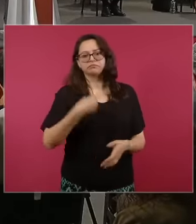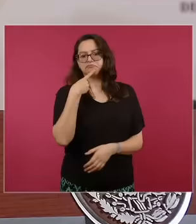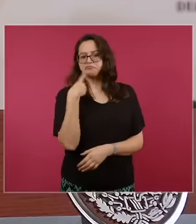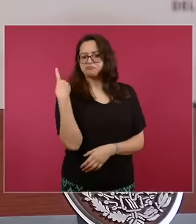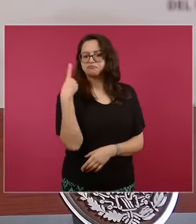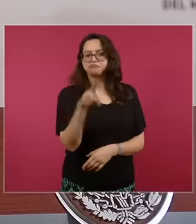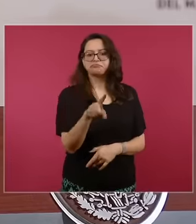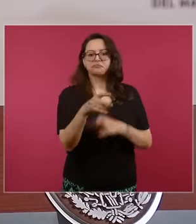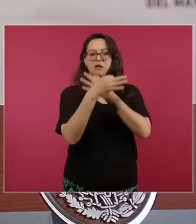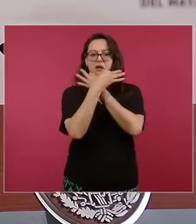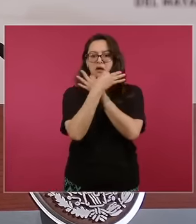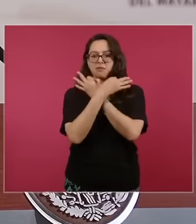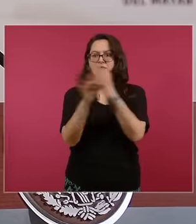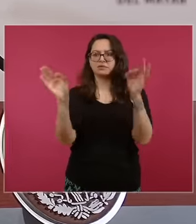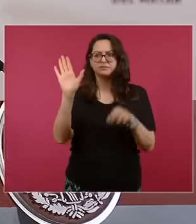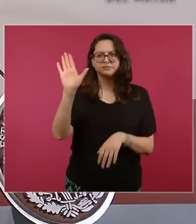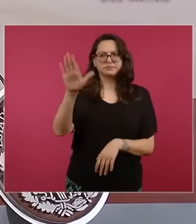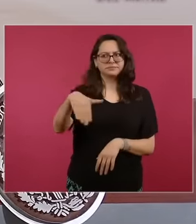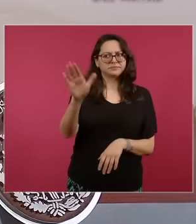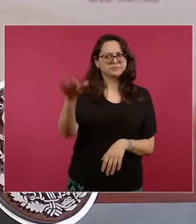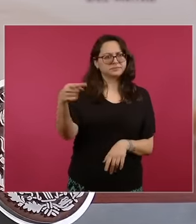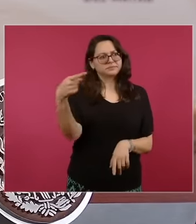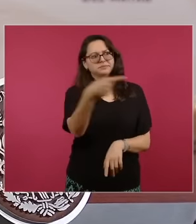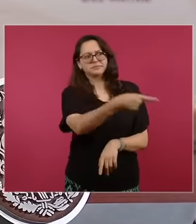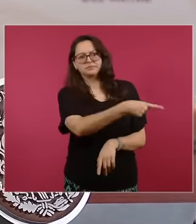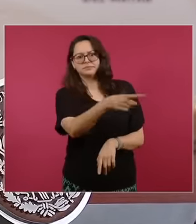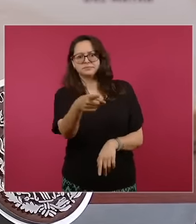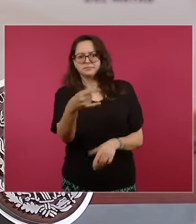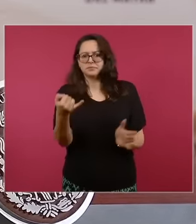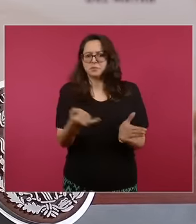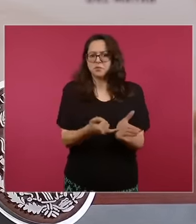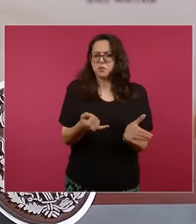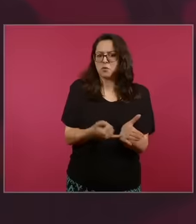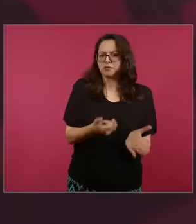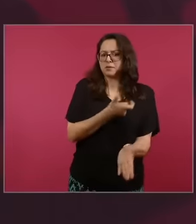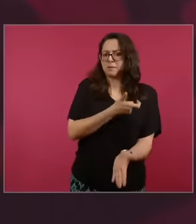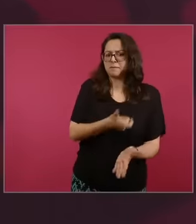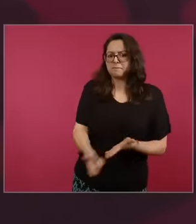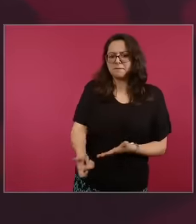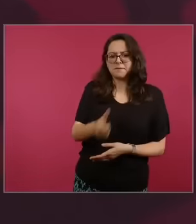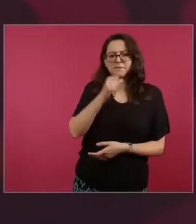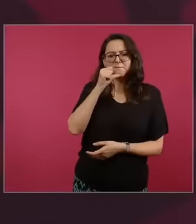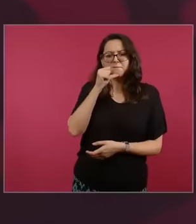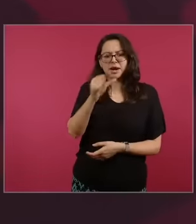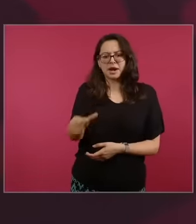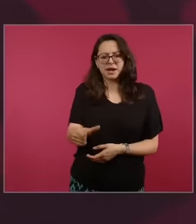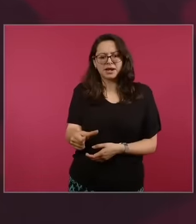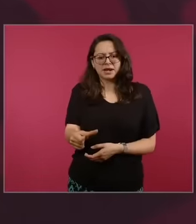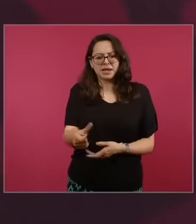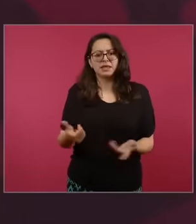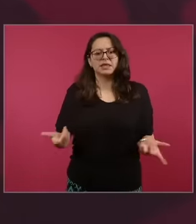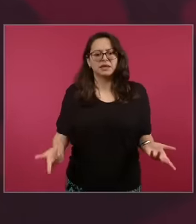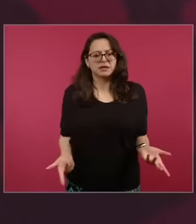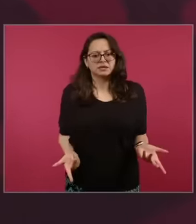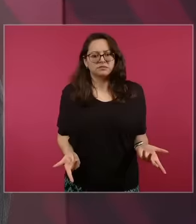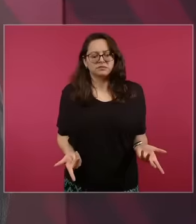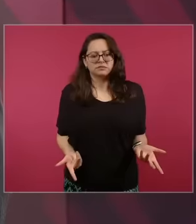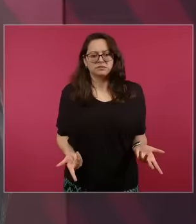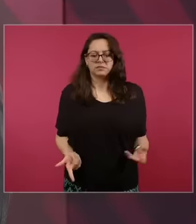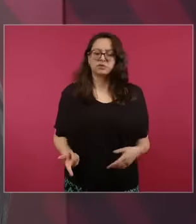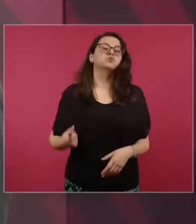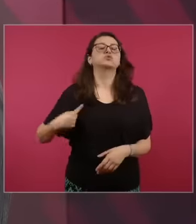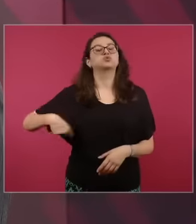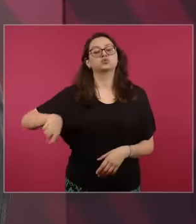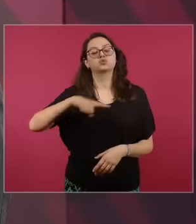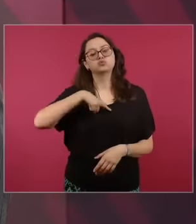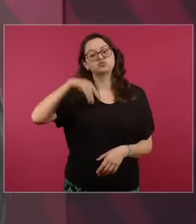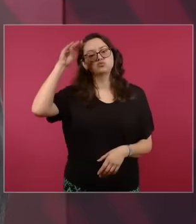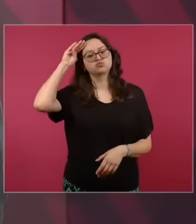known and to propose that we were going to end the